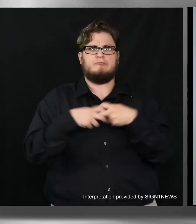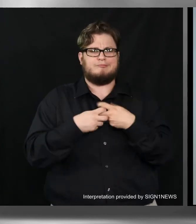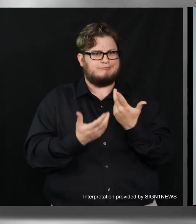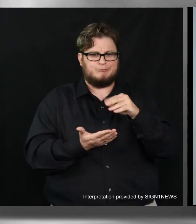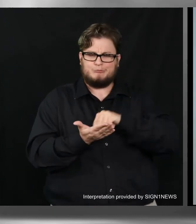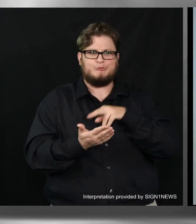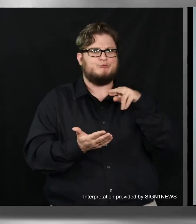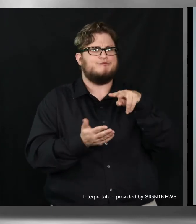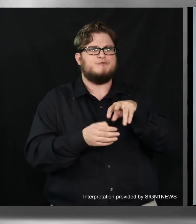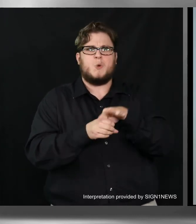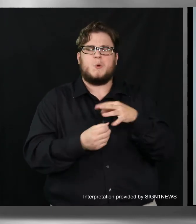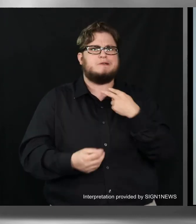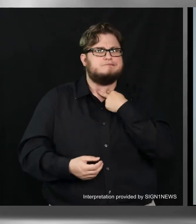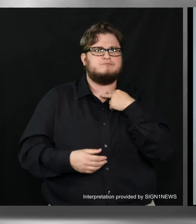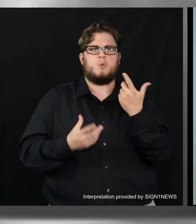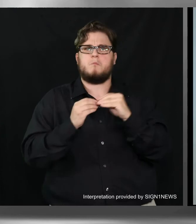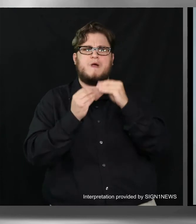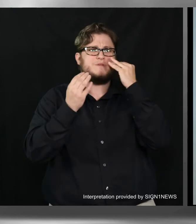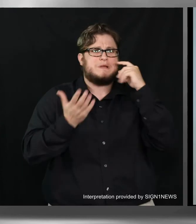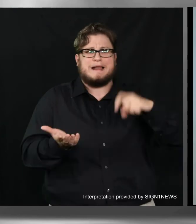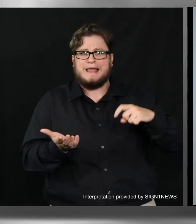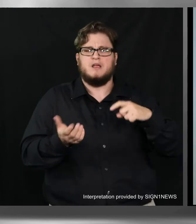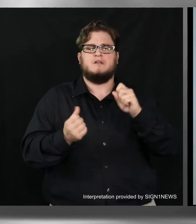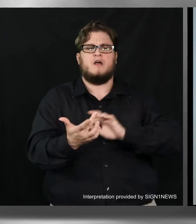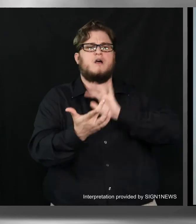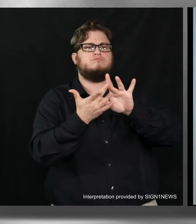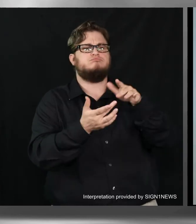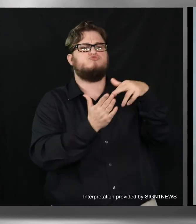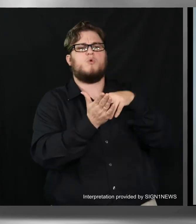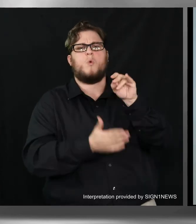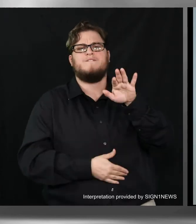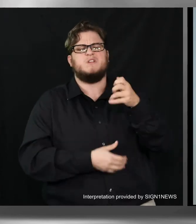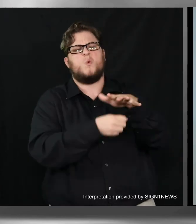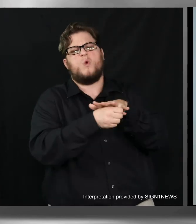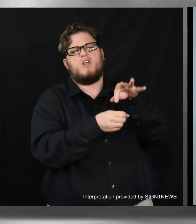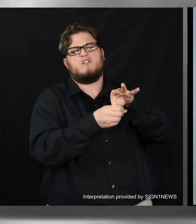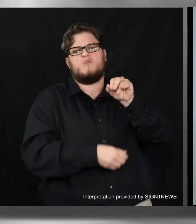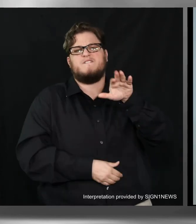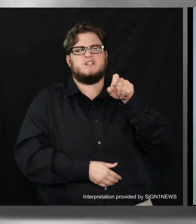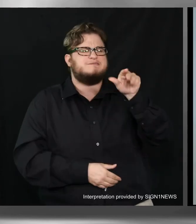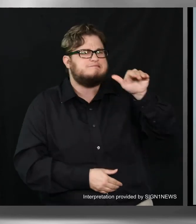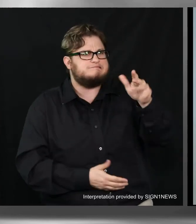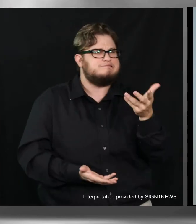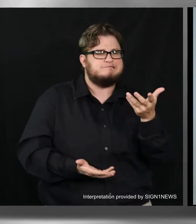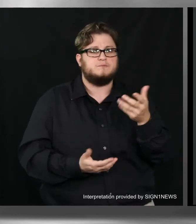contact your county's registrar's office or local election office. If you do not get the help you need